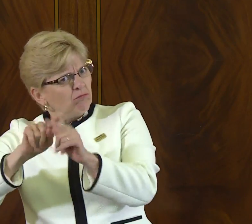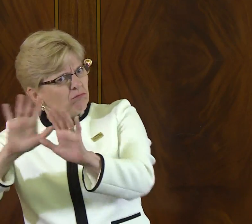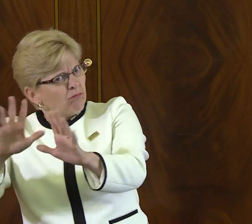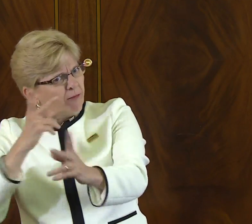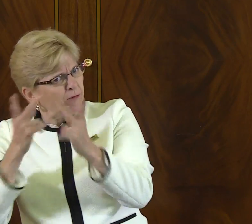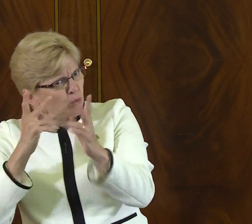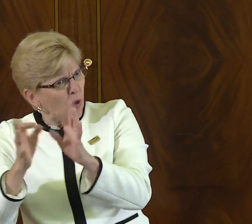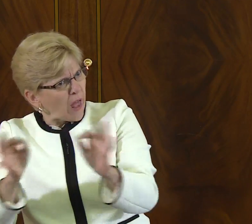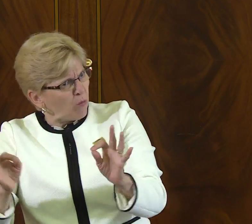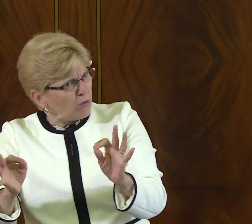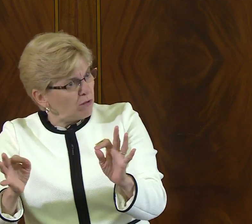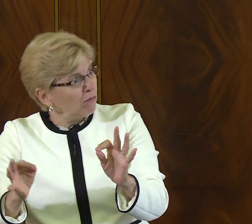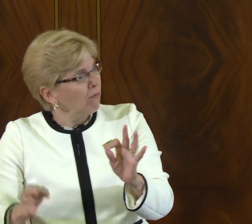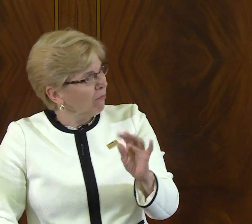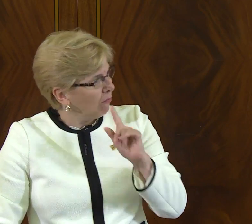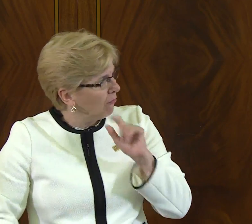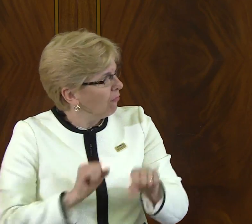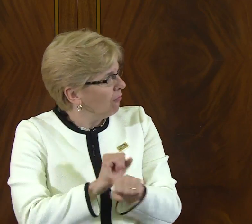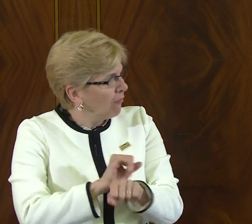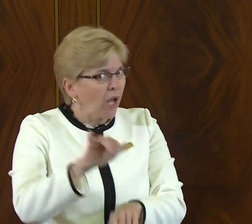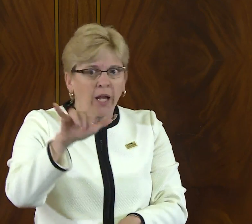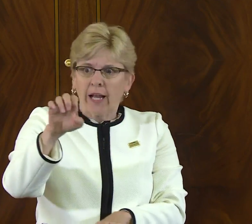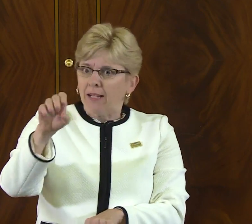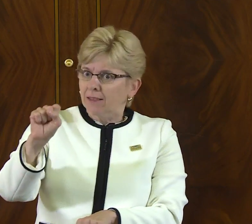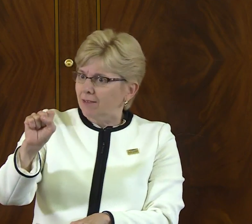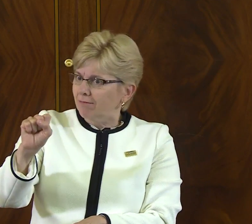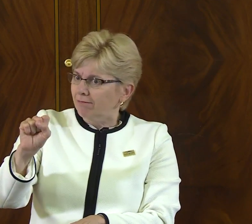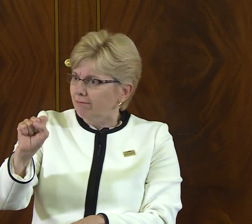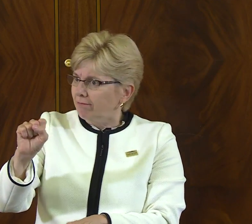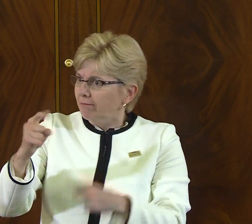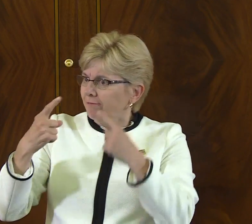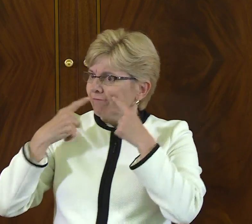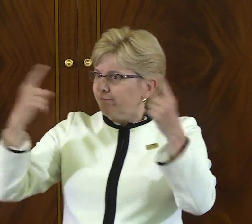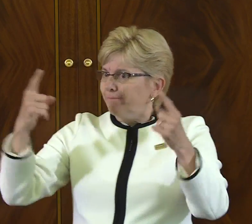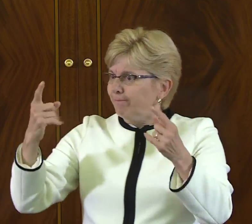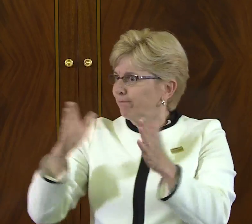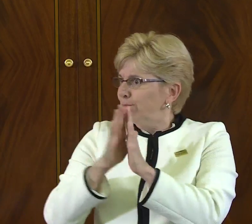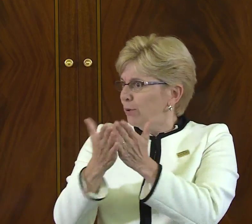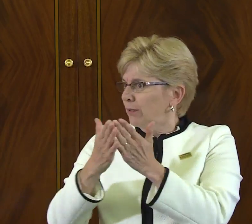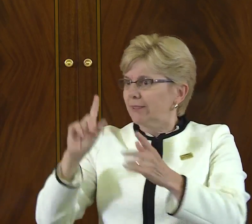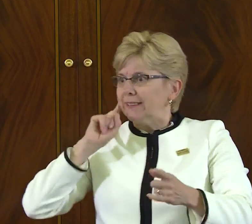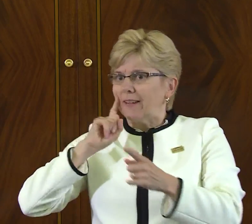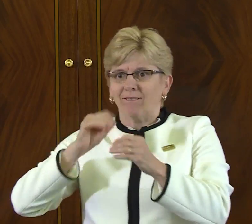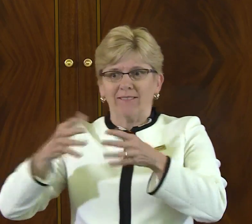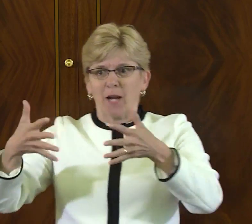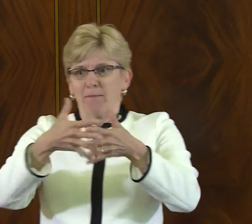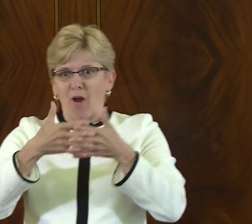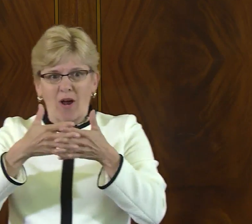a form of arts that's very unique and specific to an individual language, and that was as well proven to be true